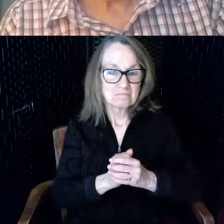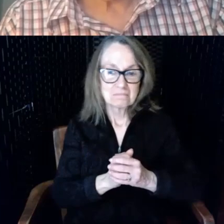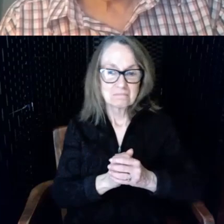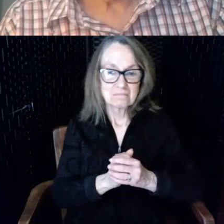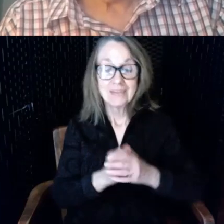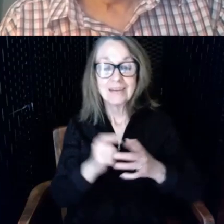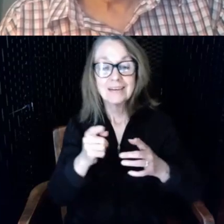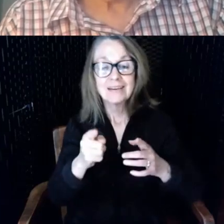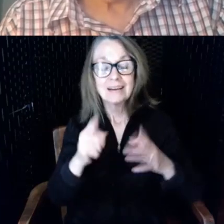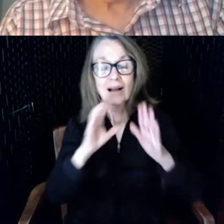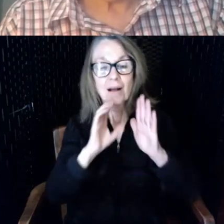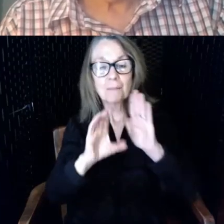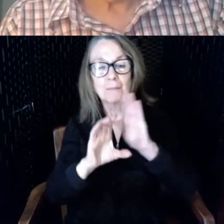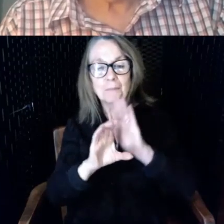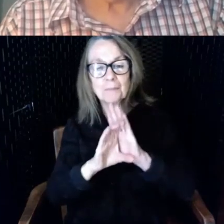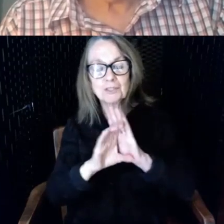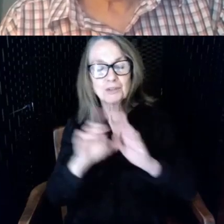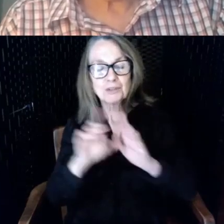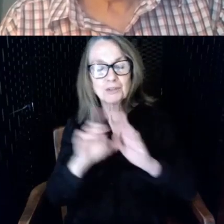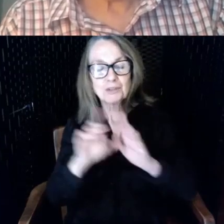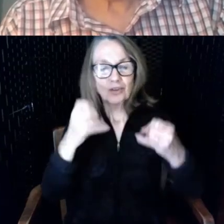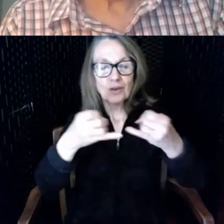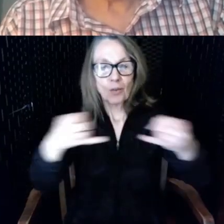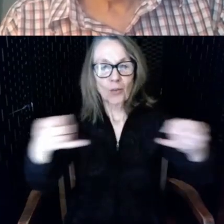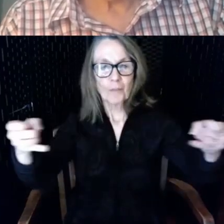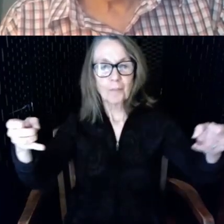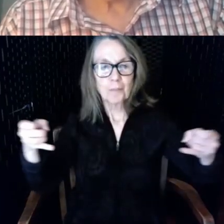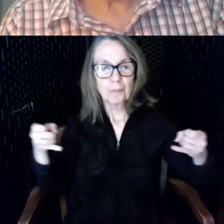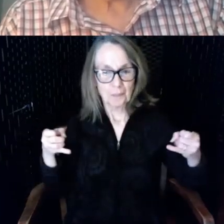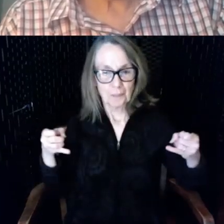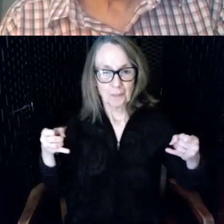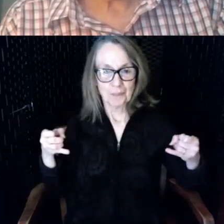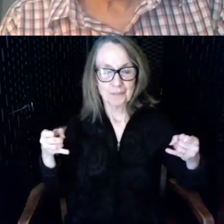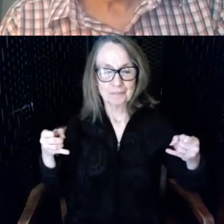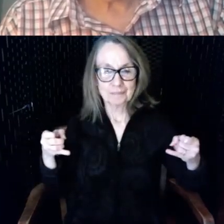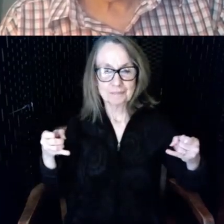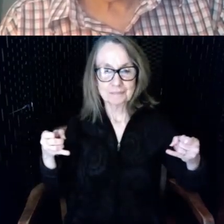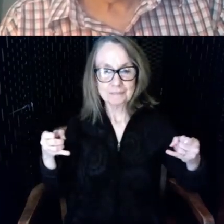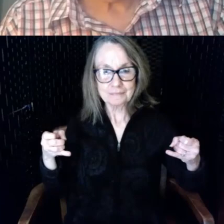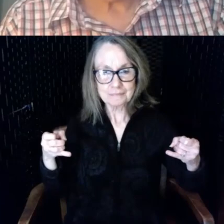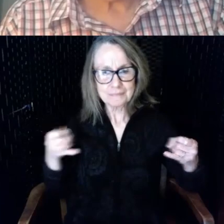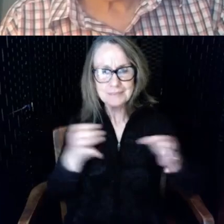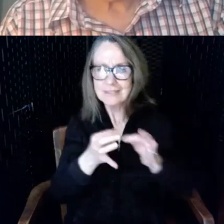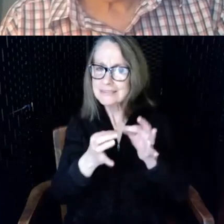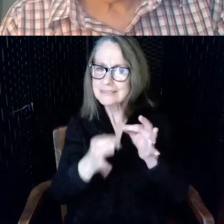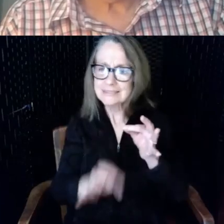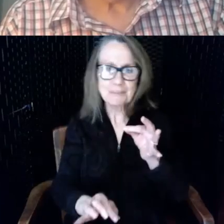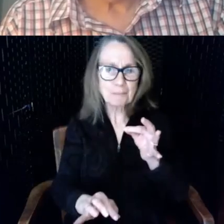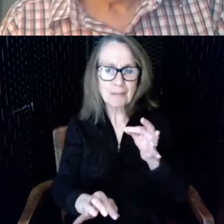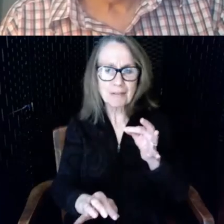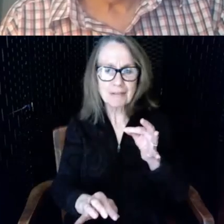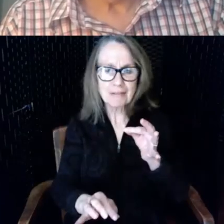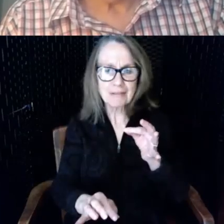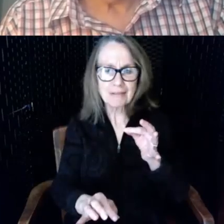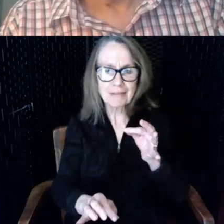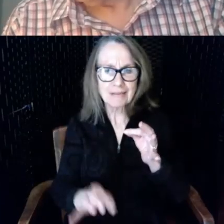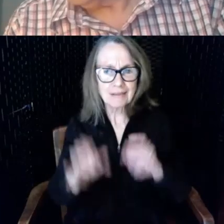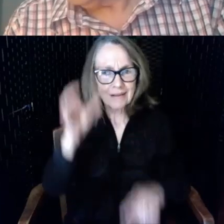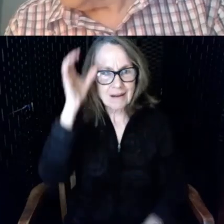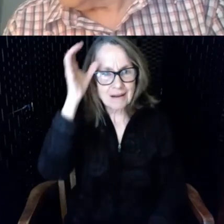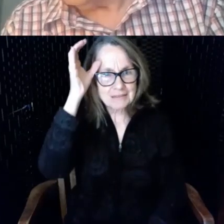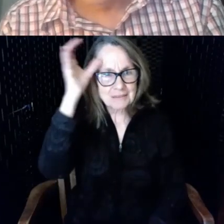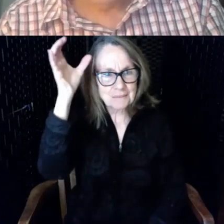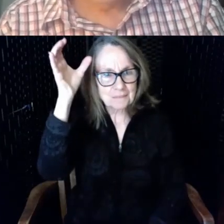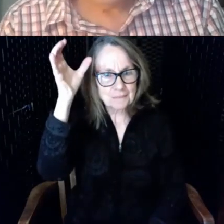picture of a hearing it's pretty simple and concept when you think about it the